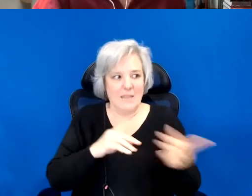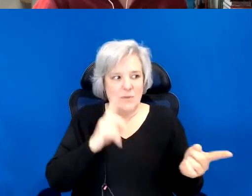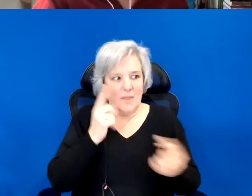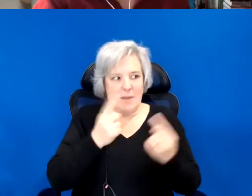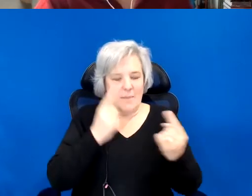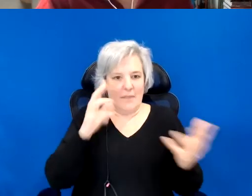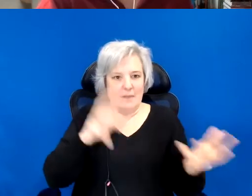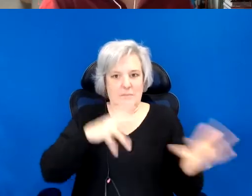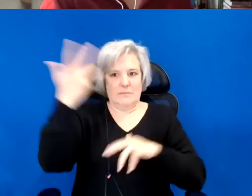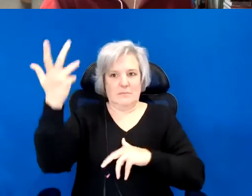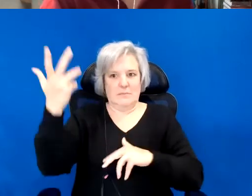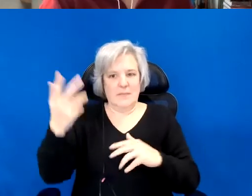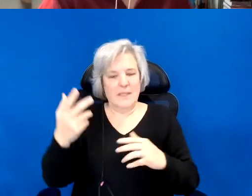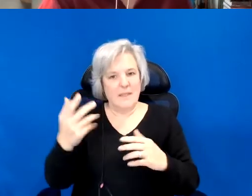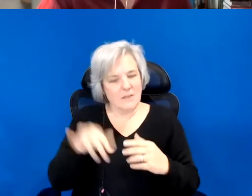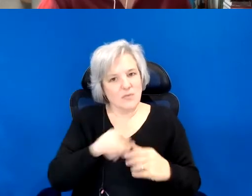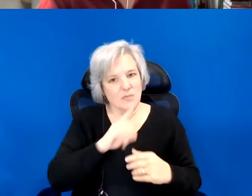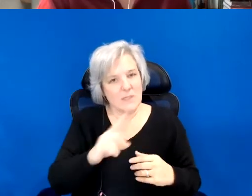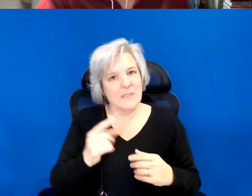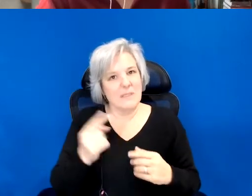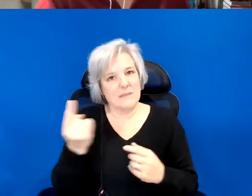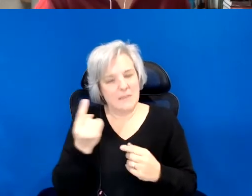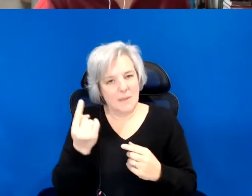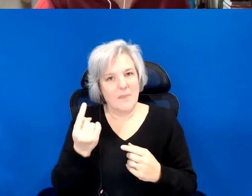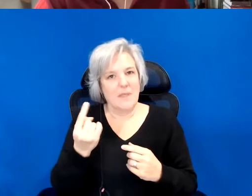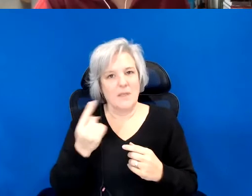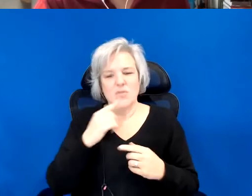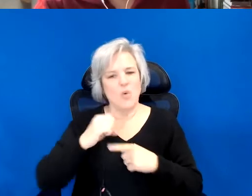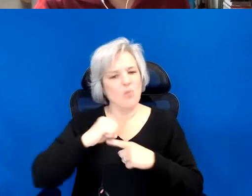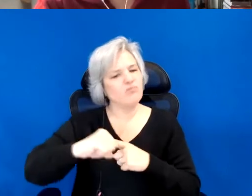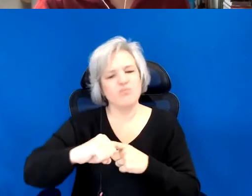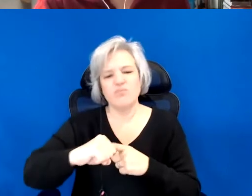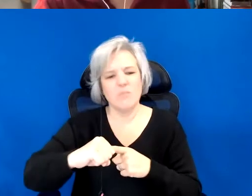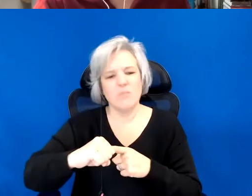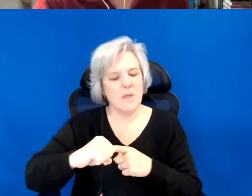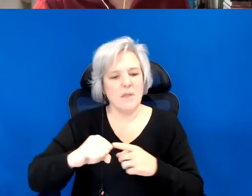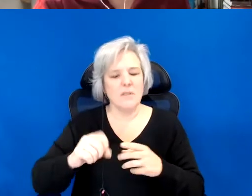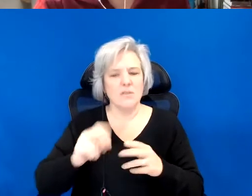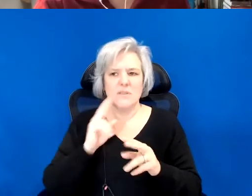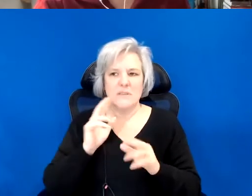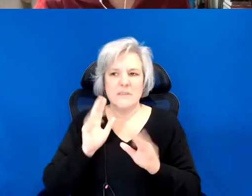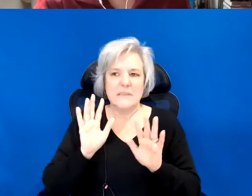as something that we can learn how to not resist, but actually really live to word.